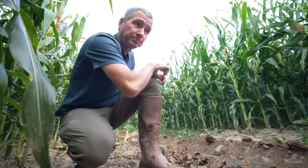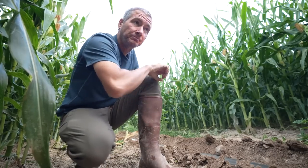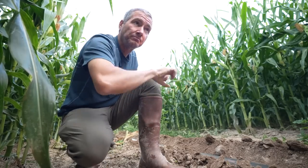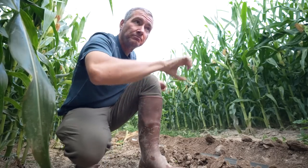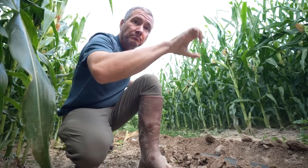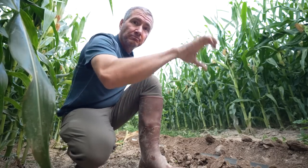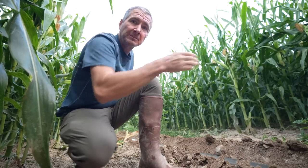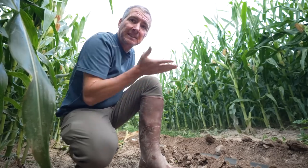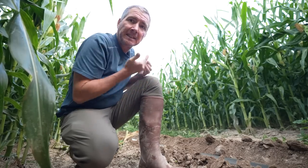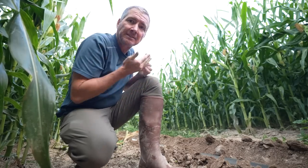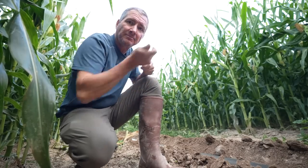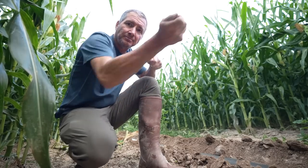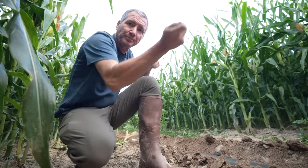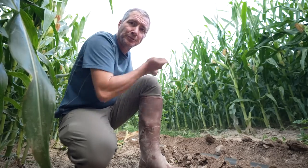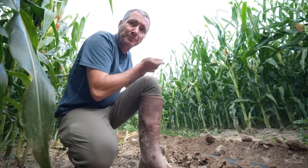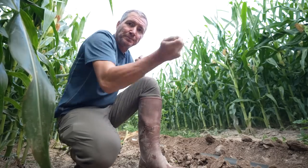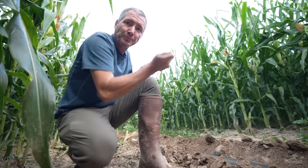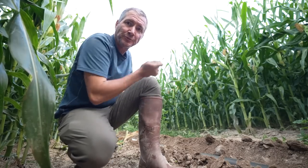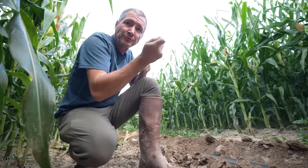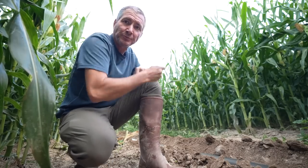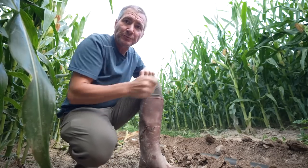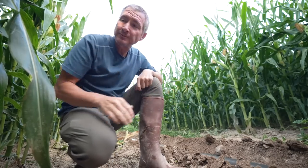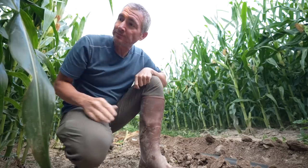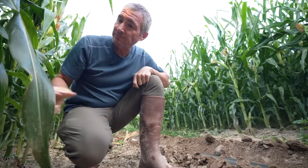make it easier to pull on.